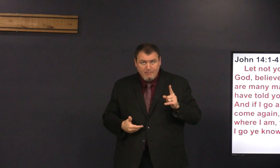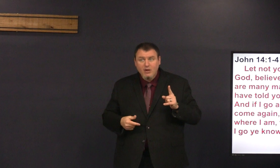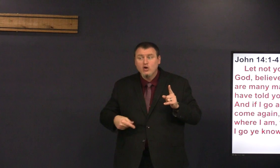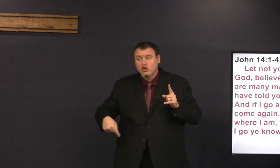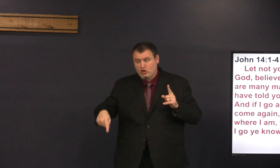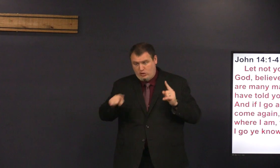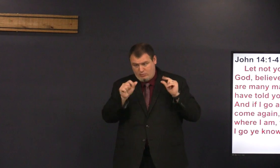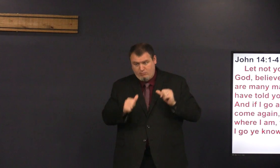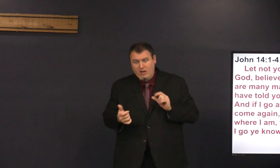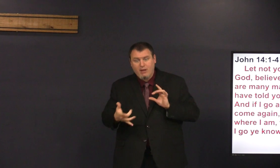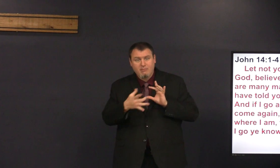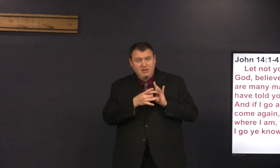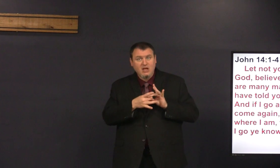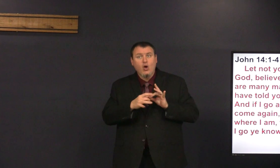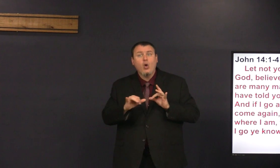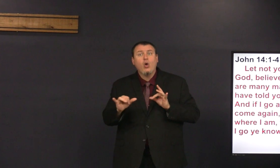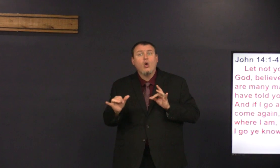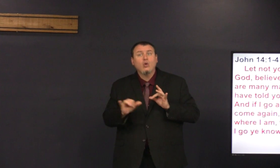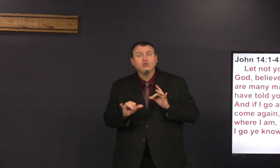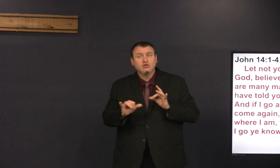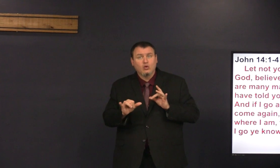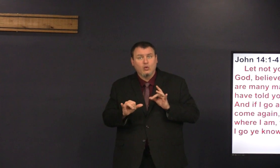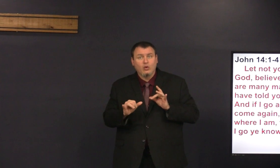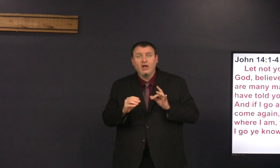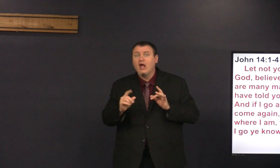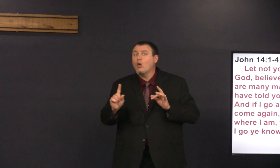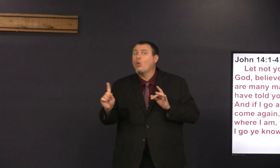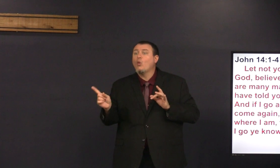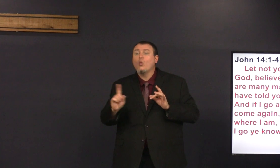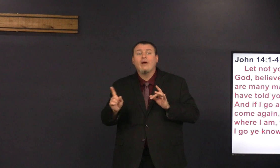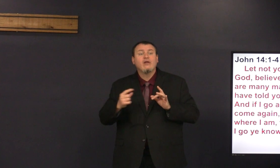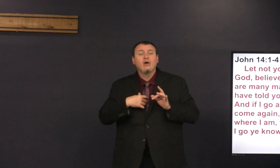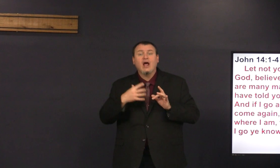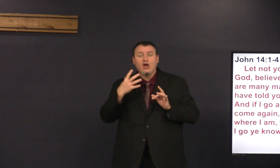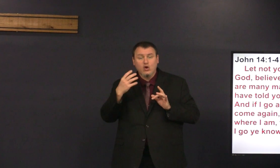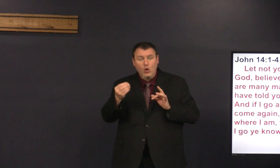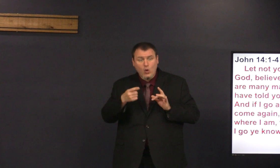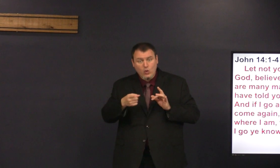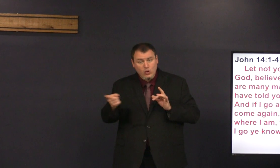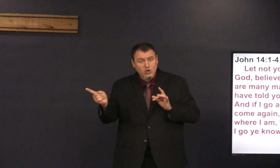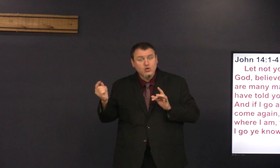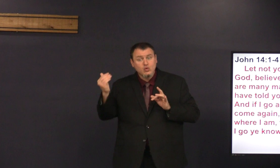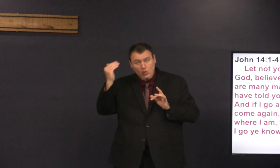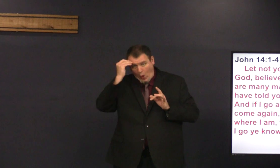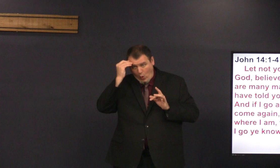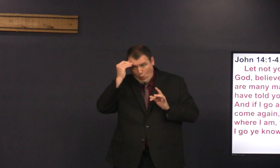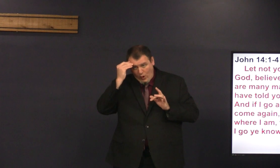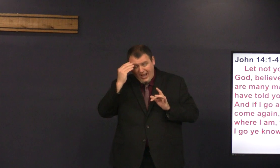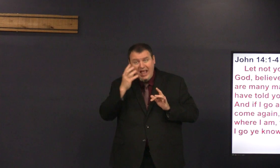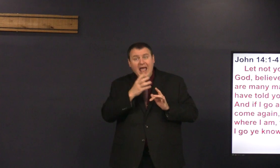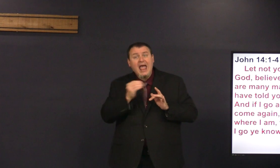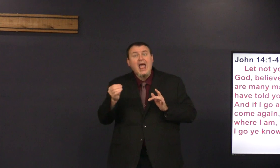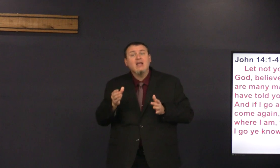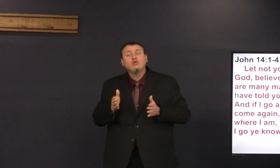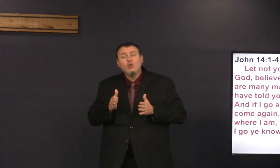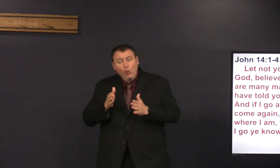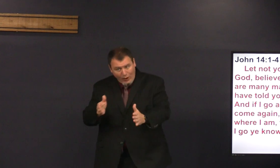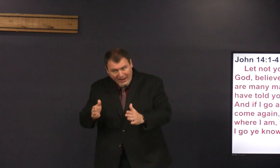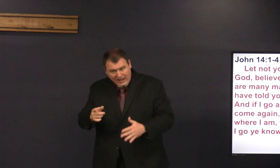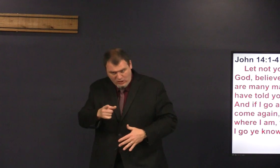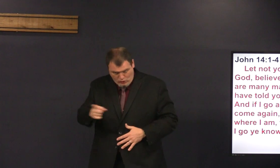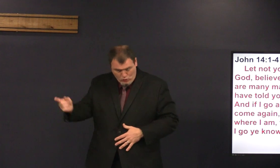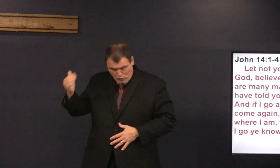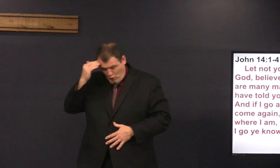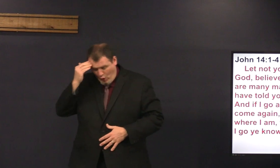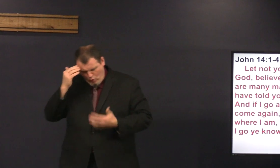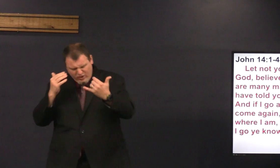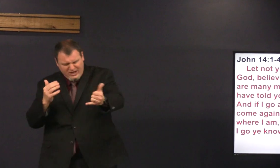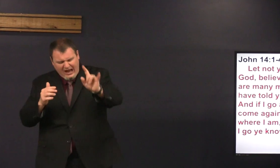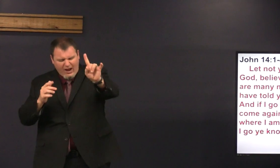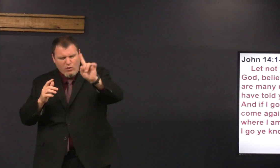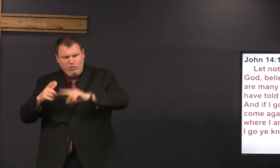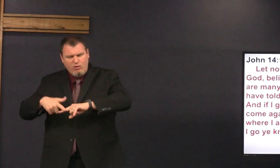that where I am there ye may be also and whether I go ye know and the way you know